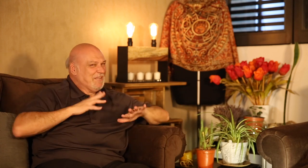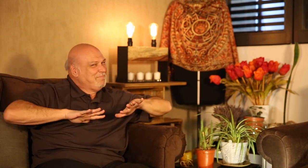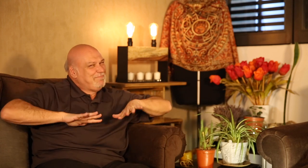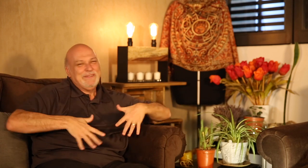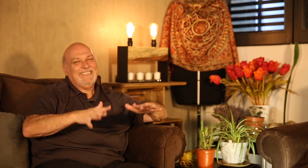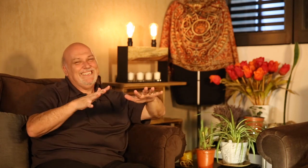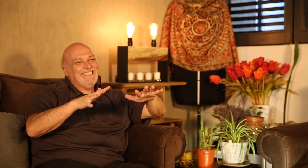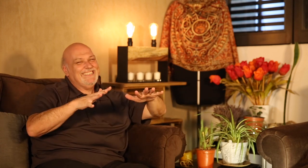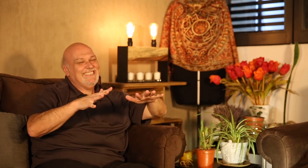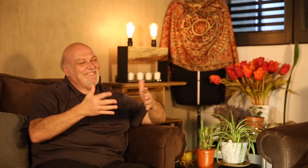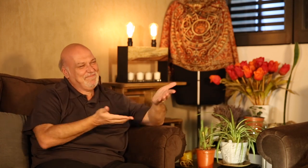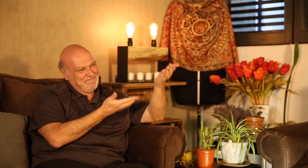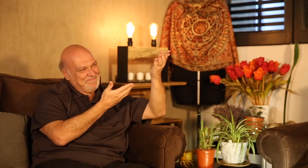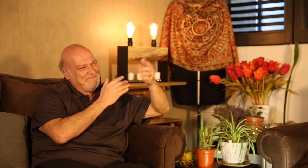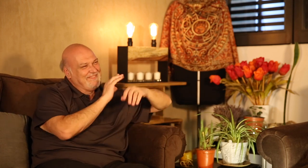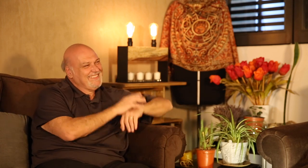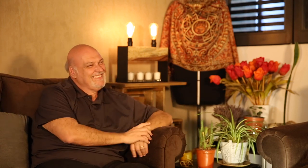Now, let's watch 'DeafBeat'!